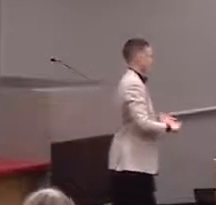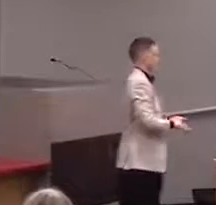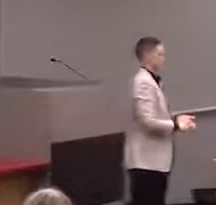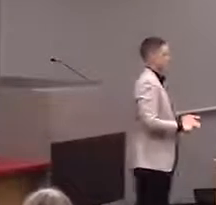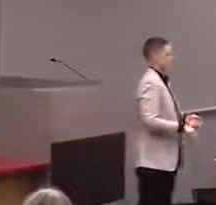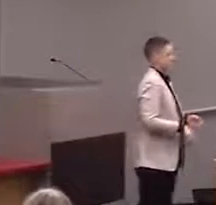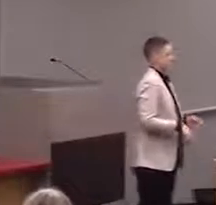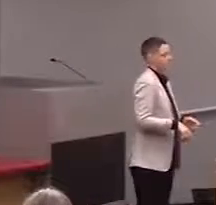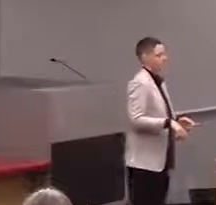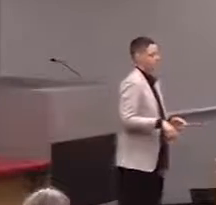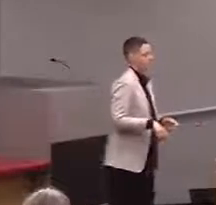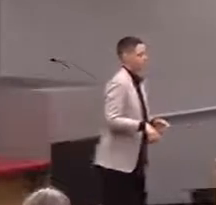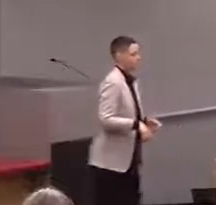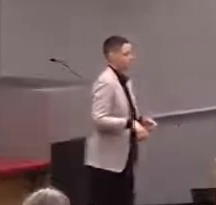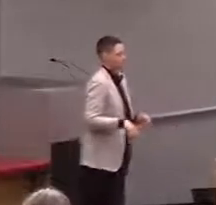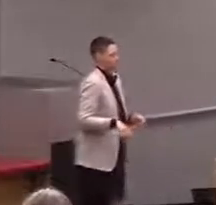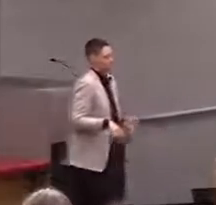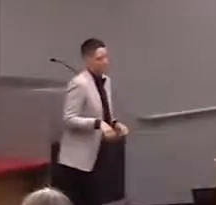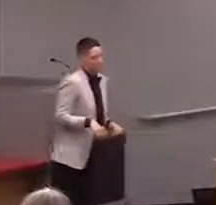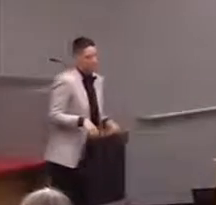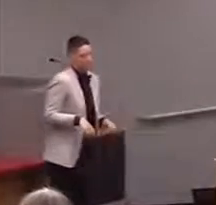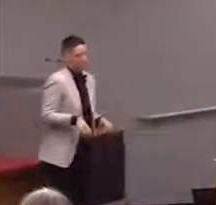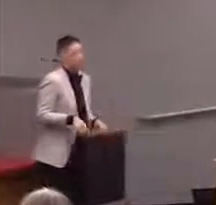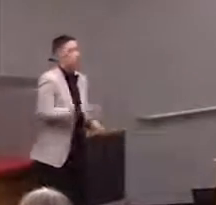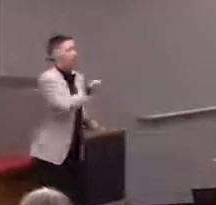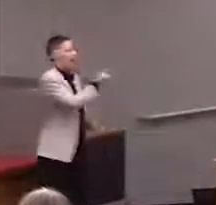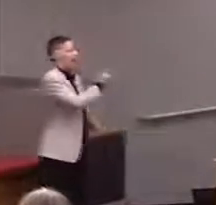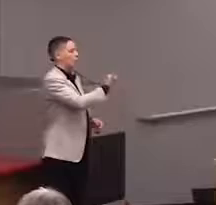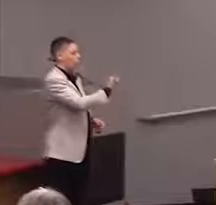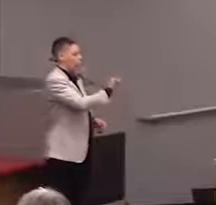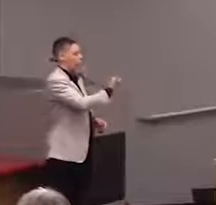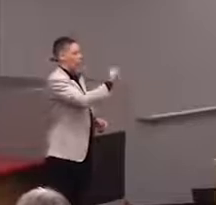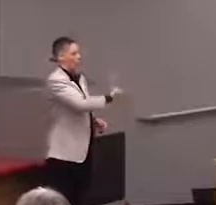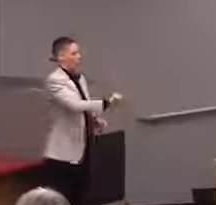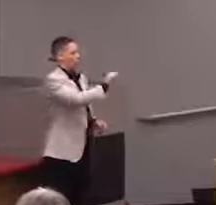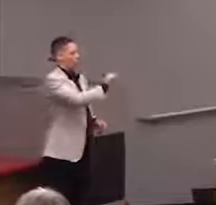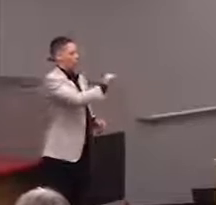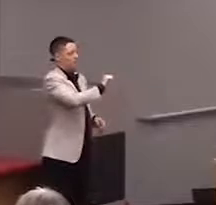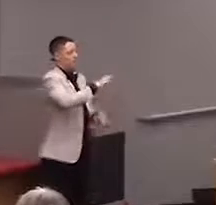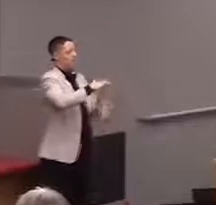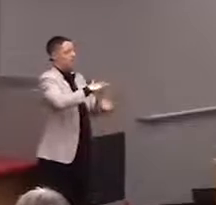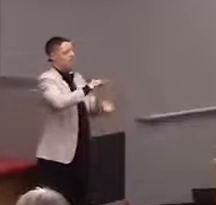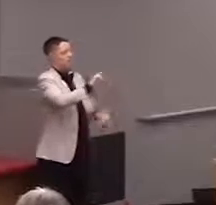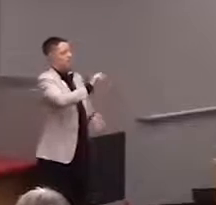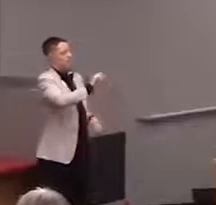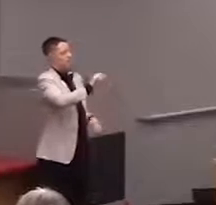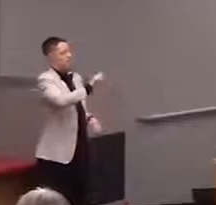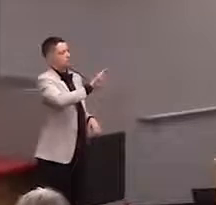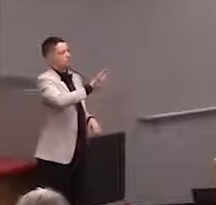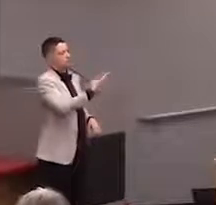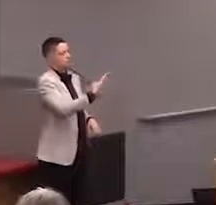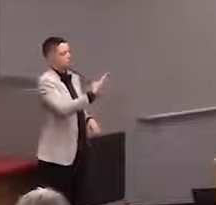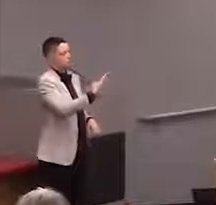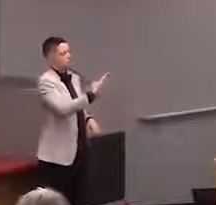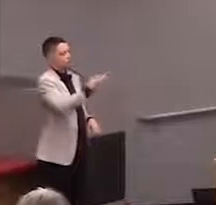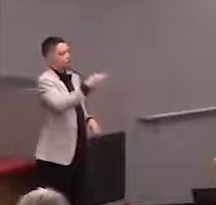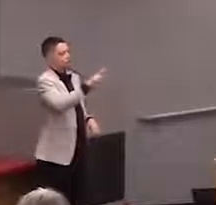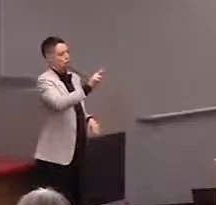to be in touch. [Audience Members] Thank you. [Audience Member] Good pun. Ha ha!